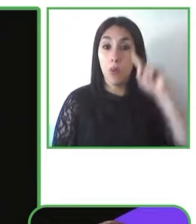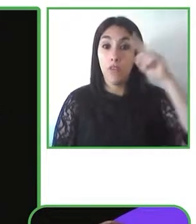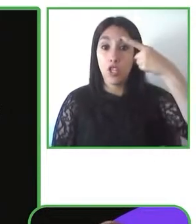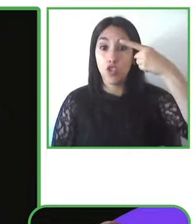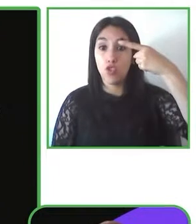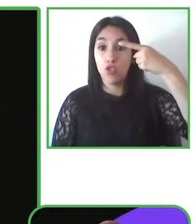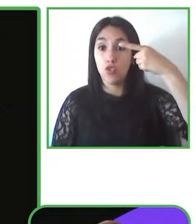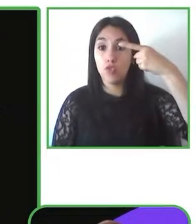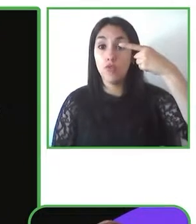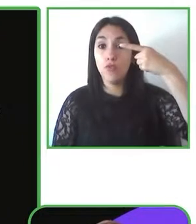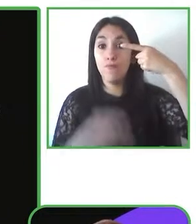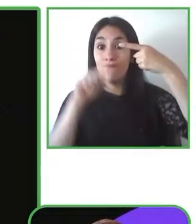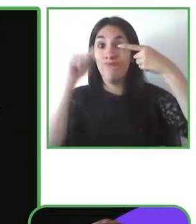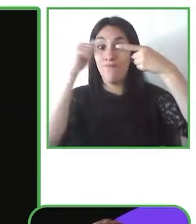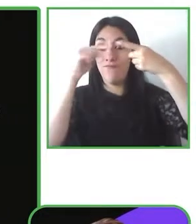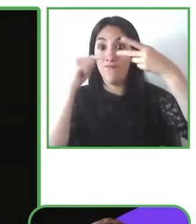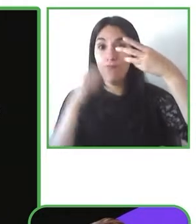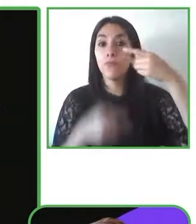with the new font Atos